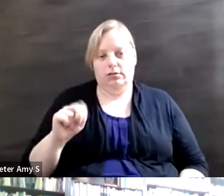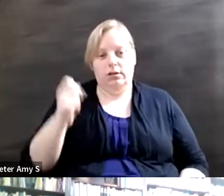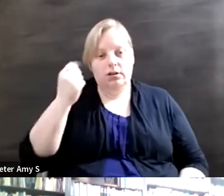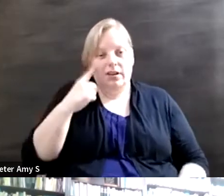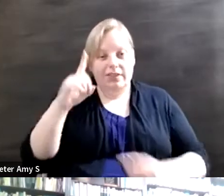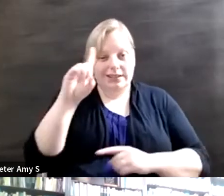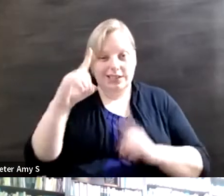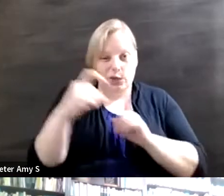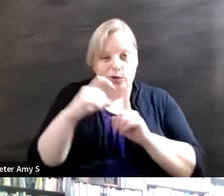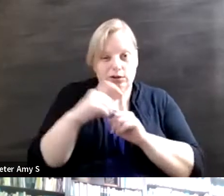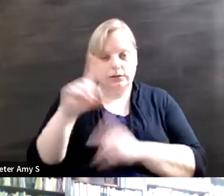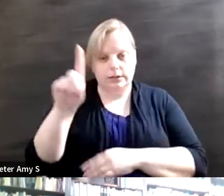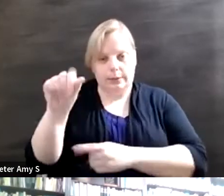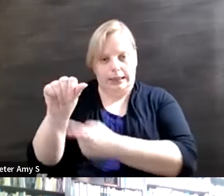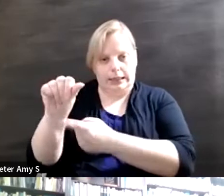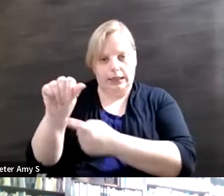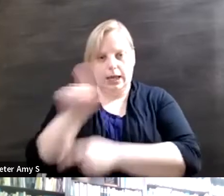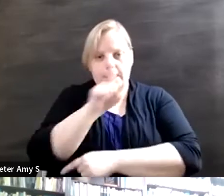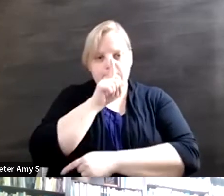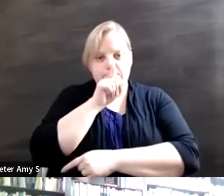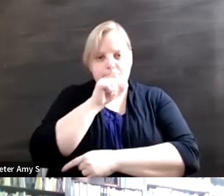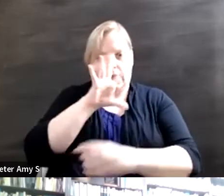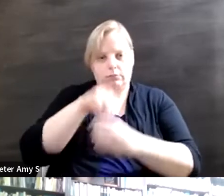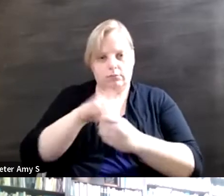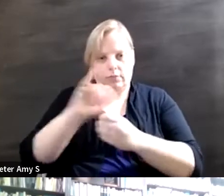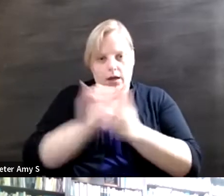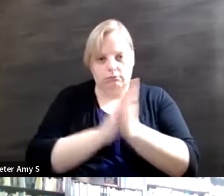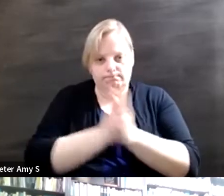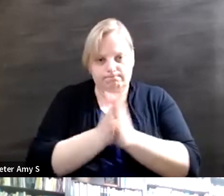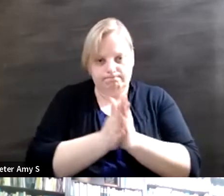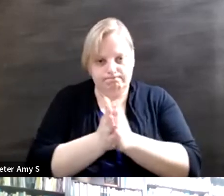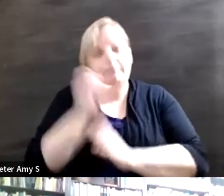is not included in those endeavors. If they exist at all, they're kind of lopped into